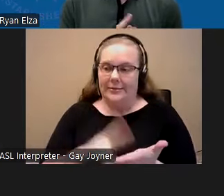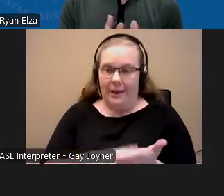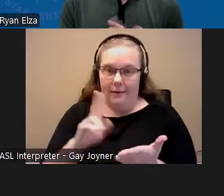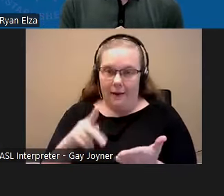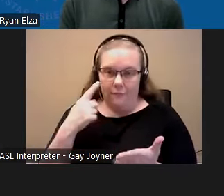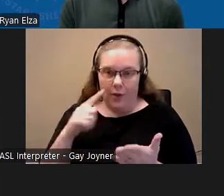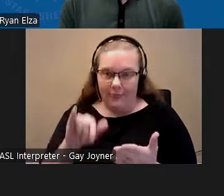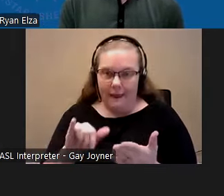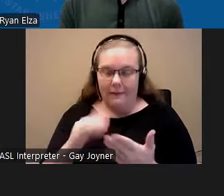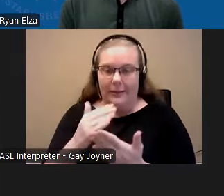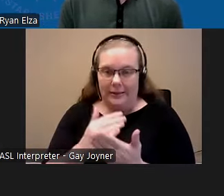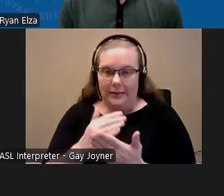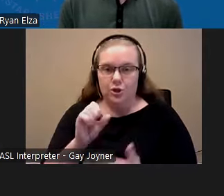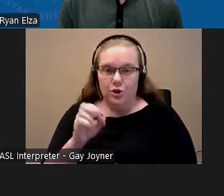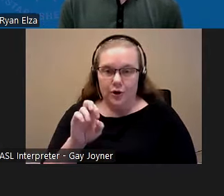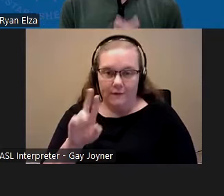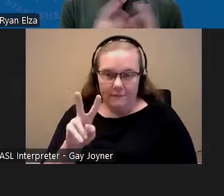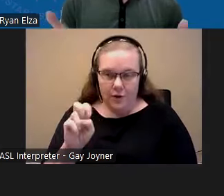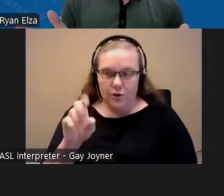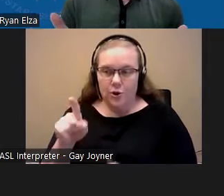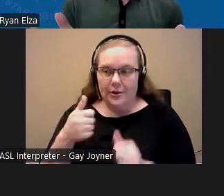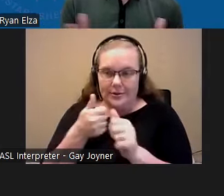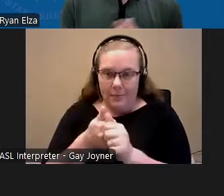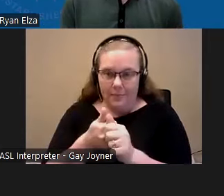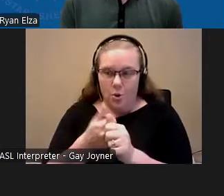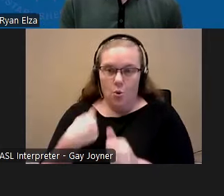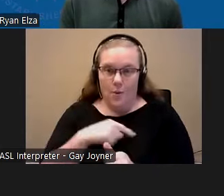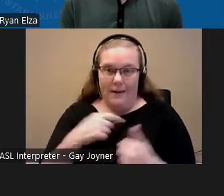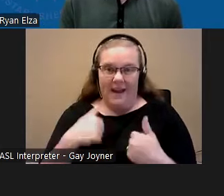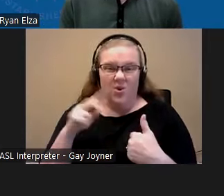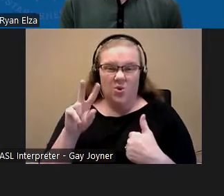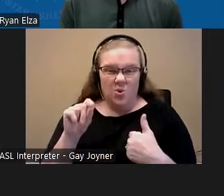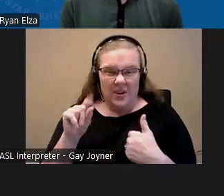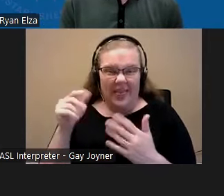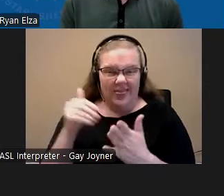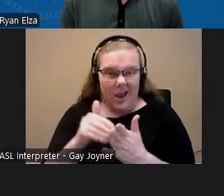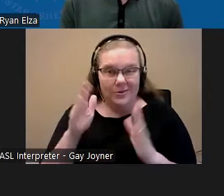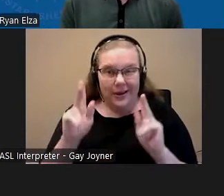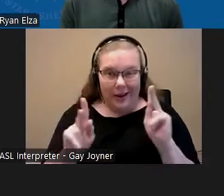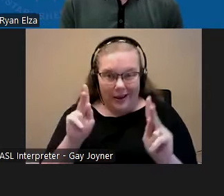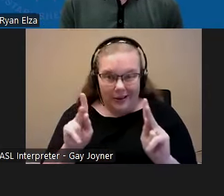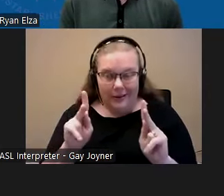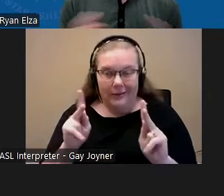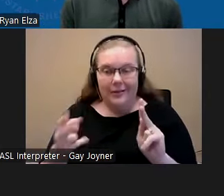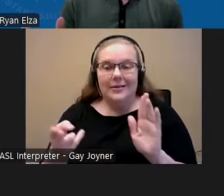listserv so you can stay up-to-date. We have 20,000 individuals who have registered for the